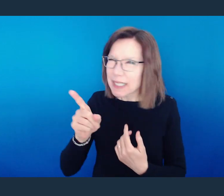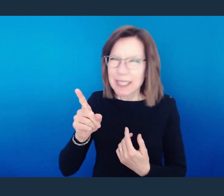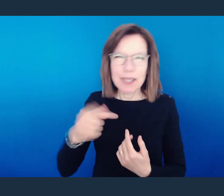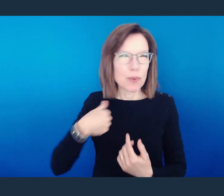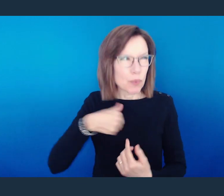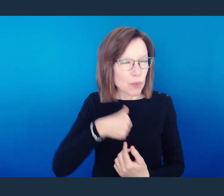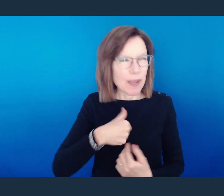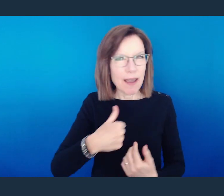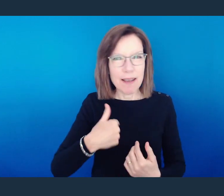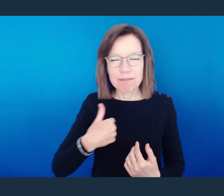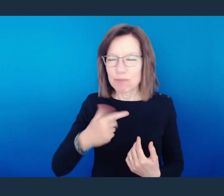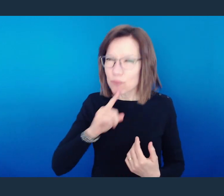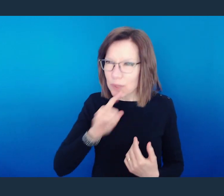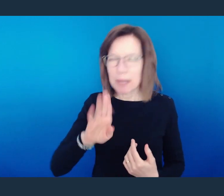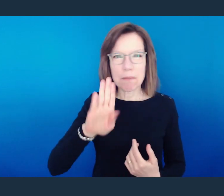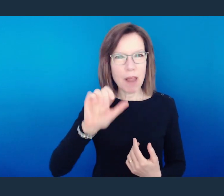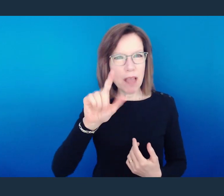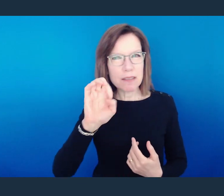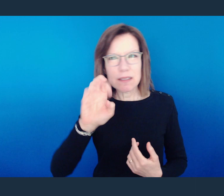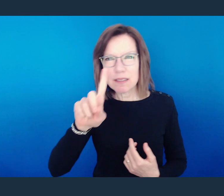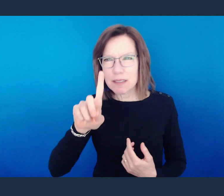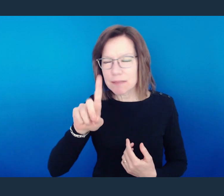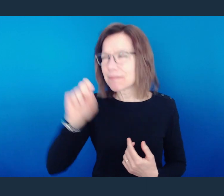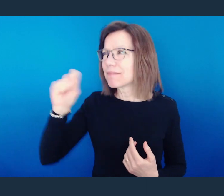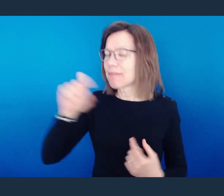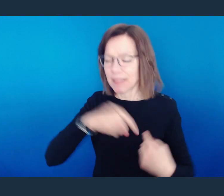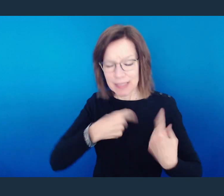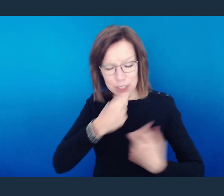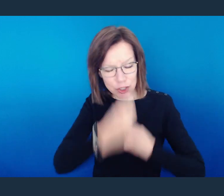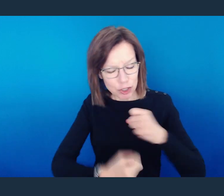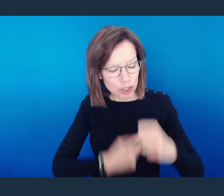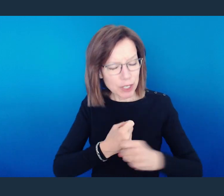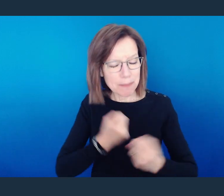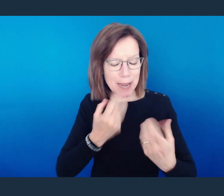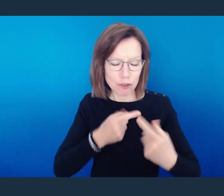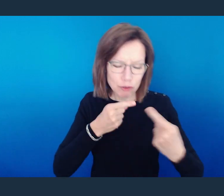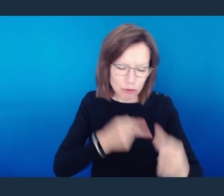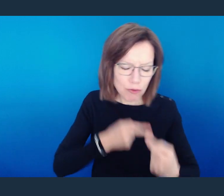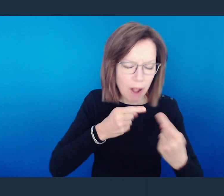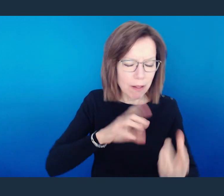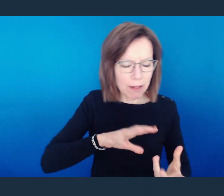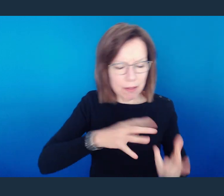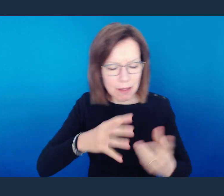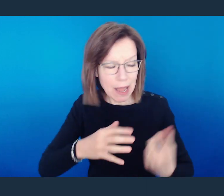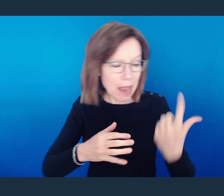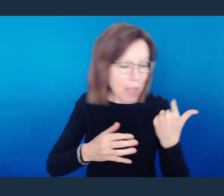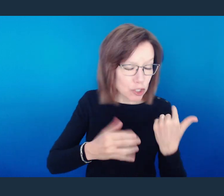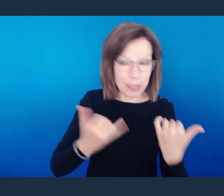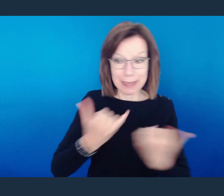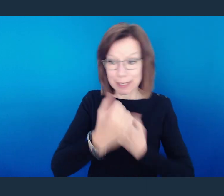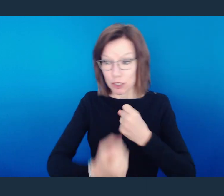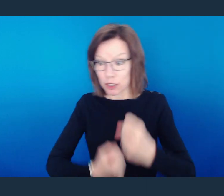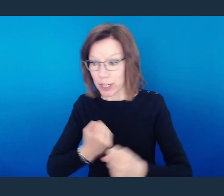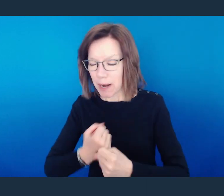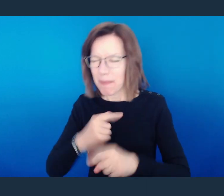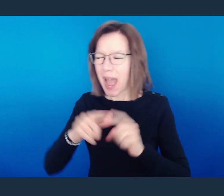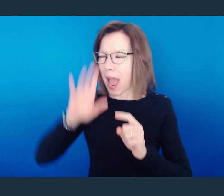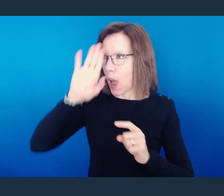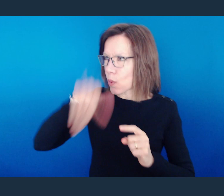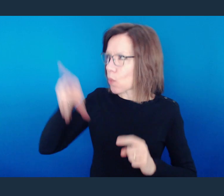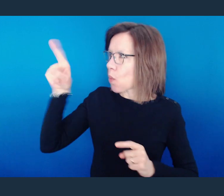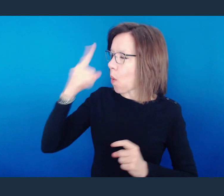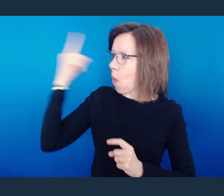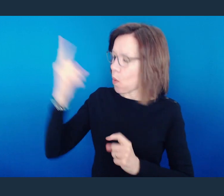Amid all of the struggles of the past year and running into this year too, You are still